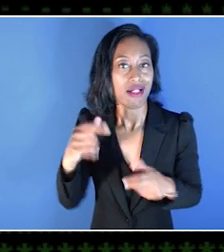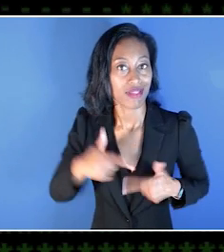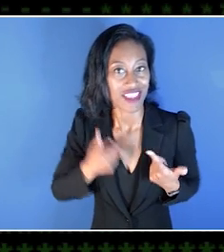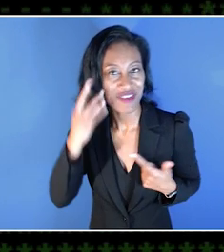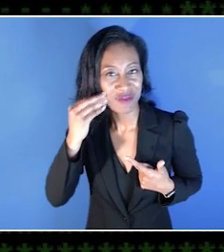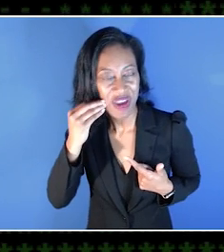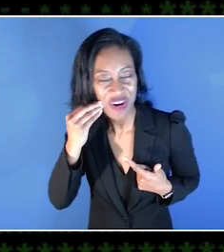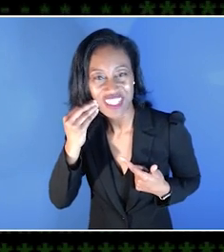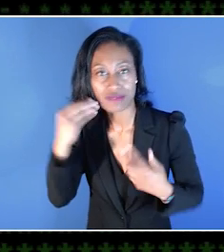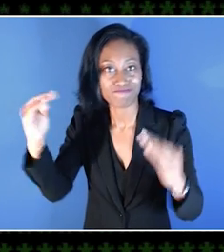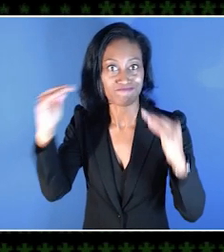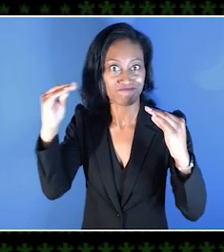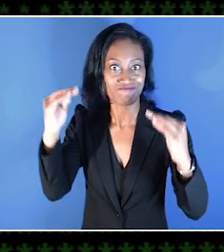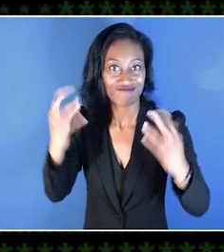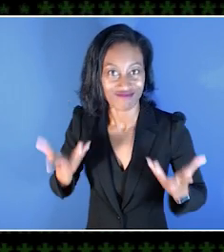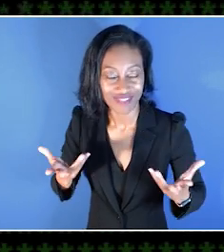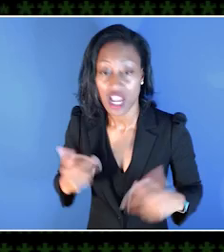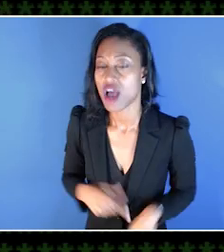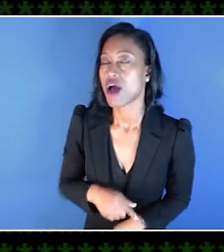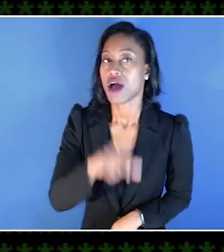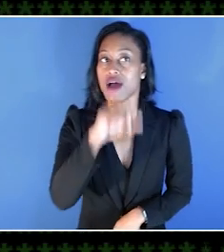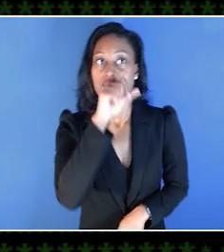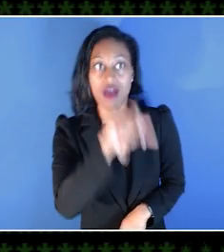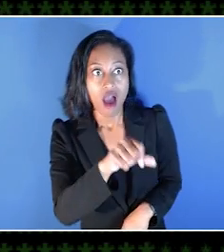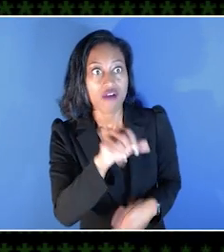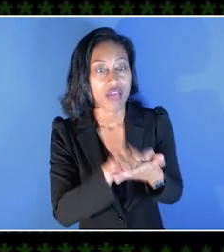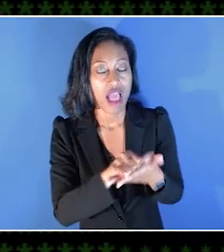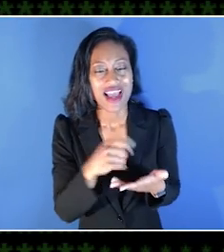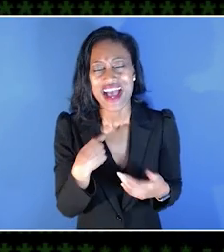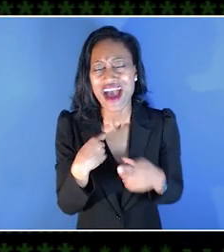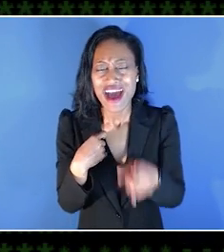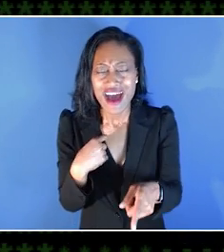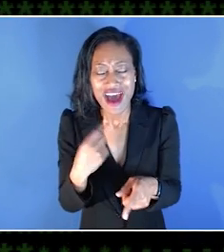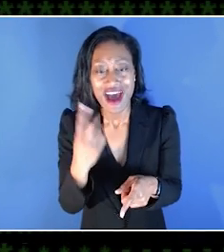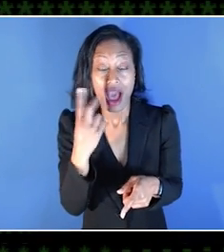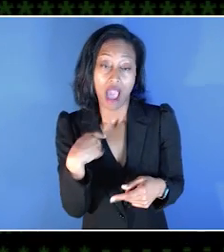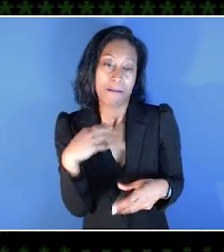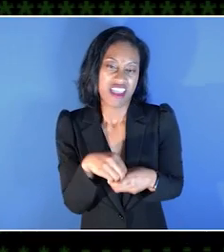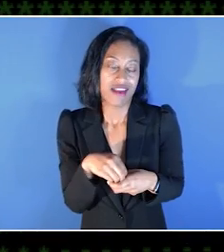one of the gigs that I'm actually consulting with, I've actually seen these reports, and I love that